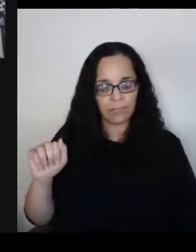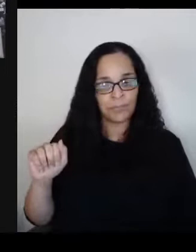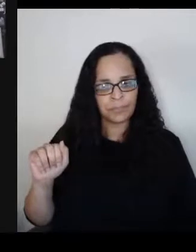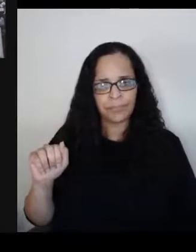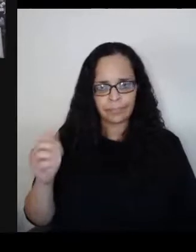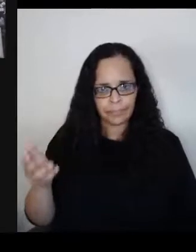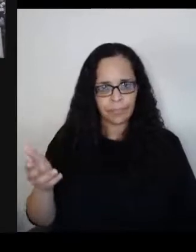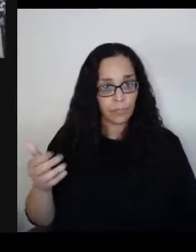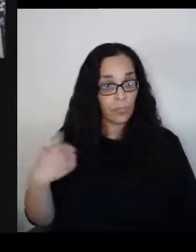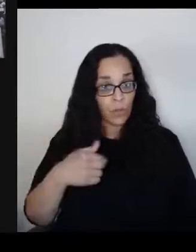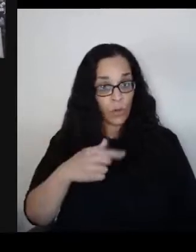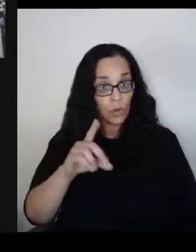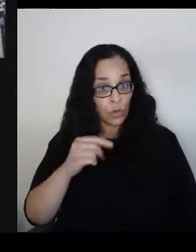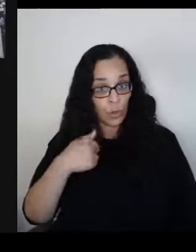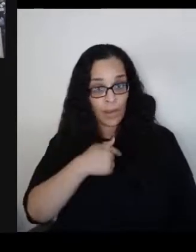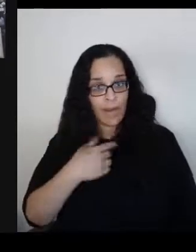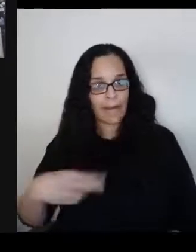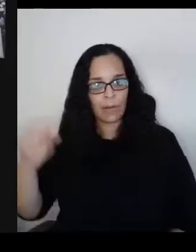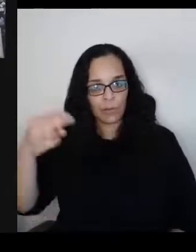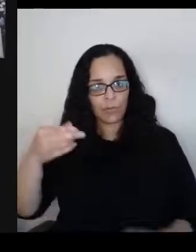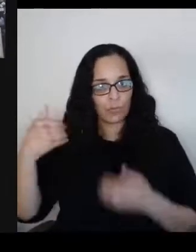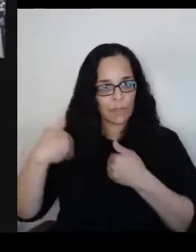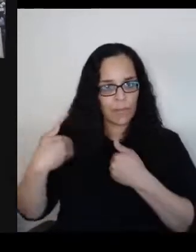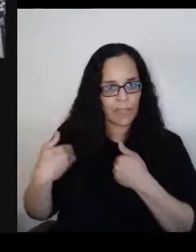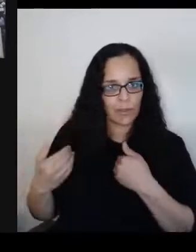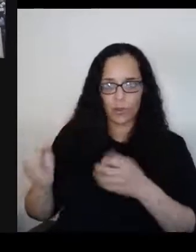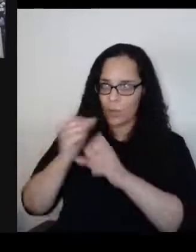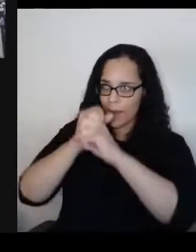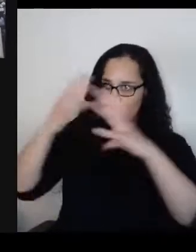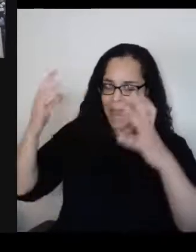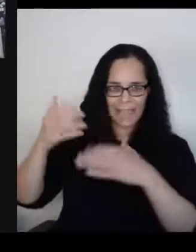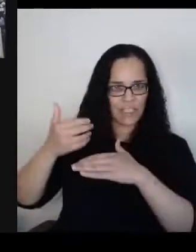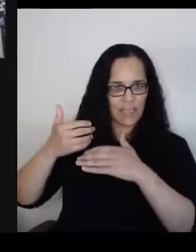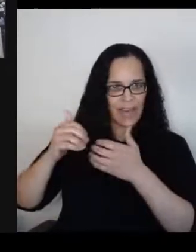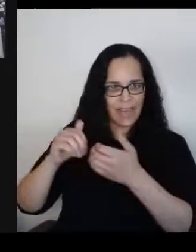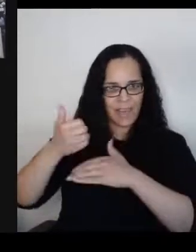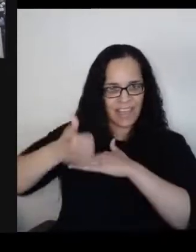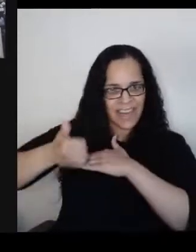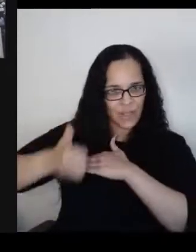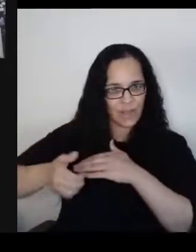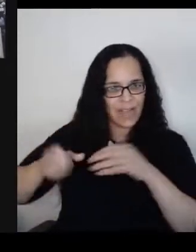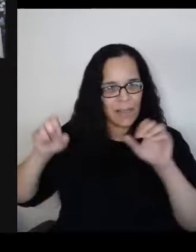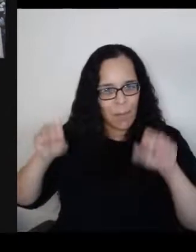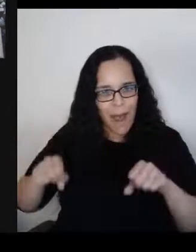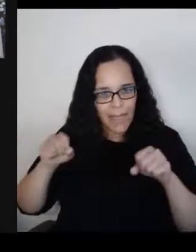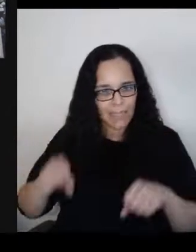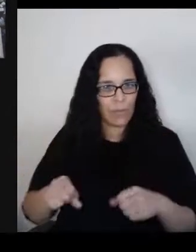to imagine the danger that could come? To imagine the worst case scenarios